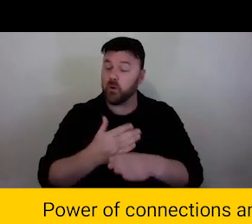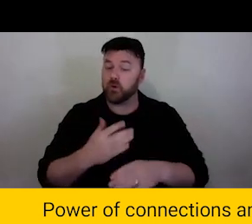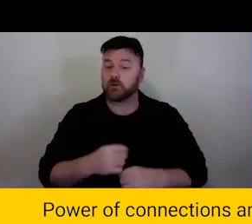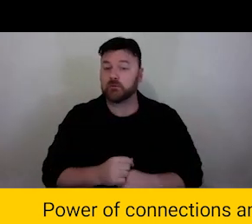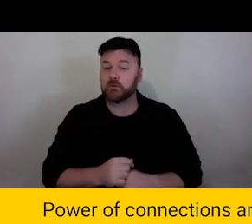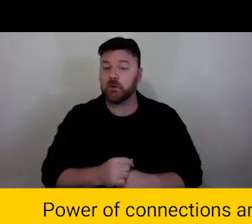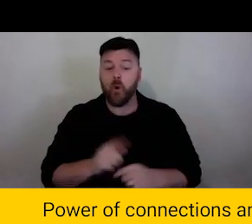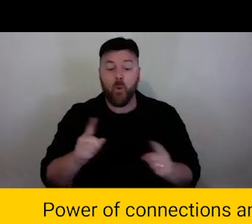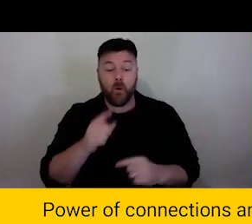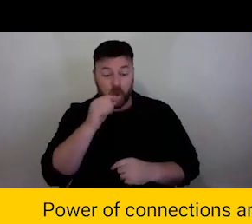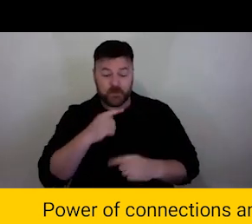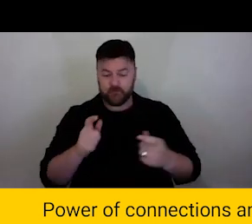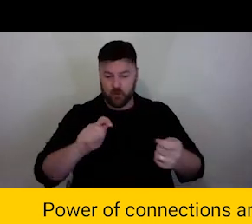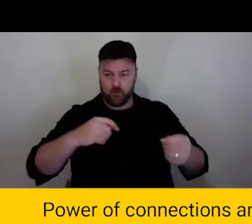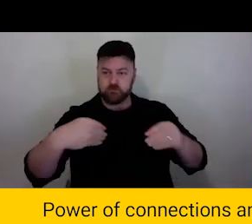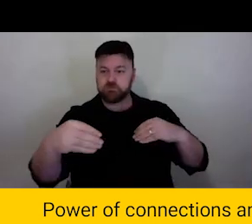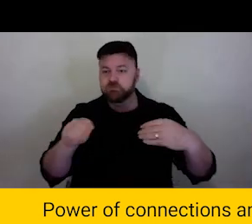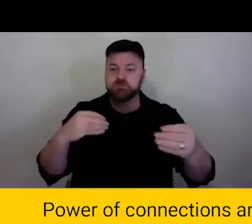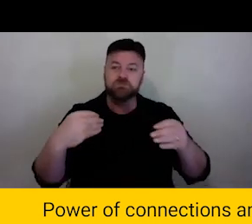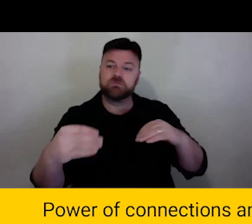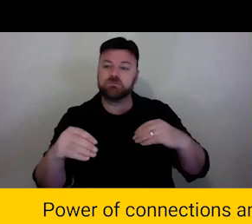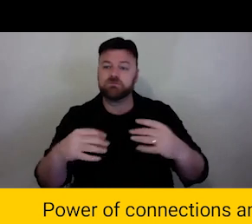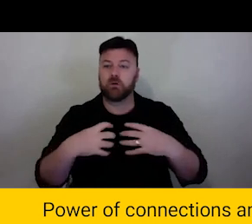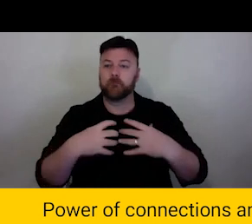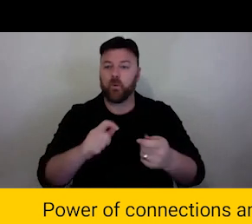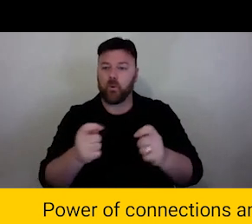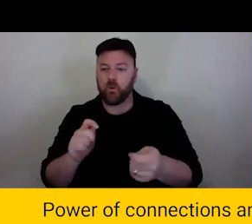for place Mrs -- Mrs Tisty within the ecosystem. We have an example.